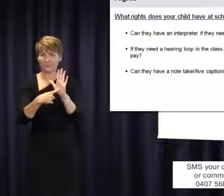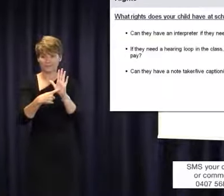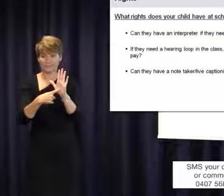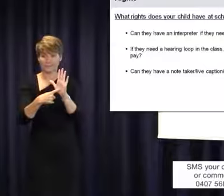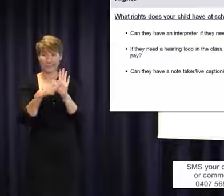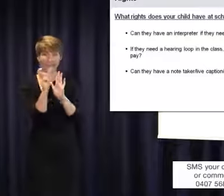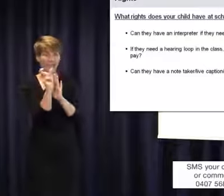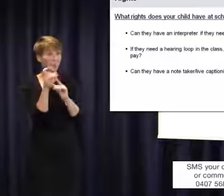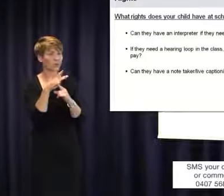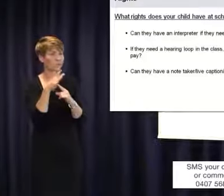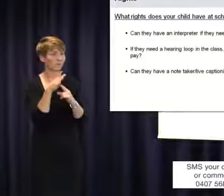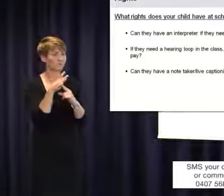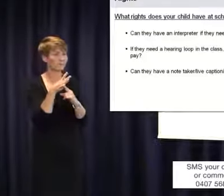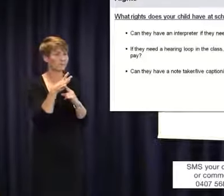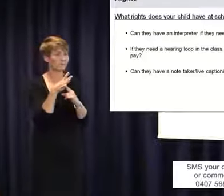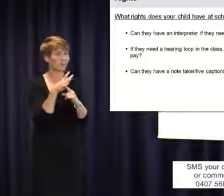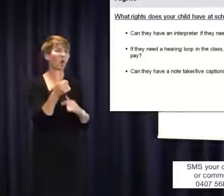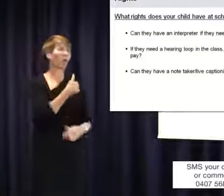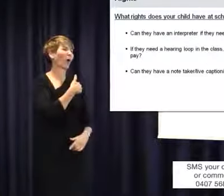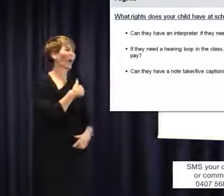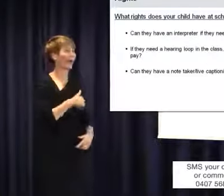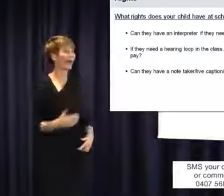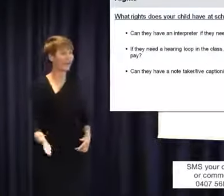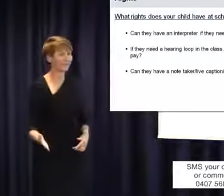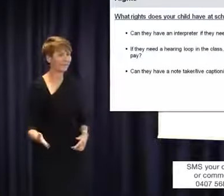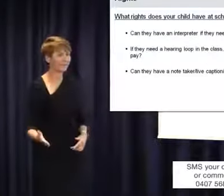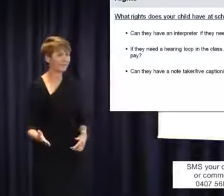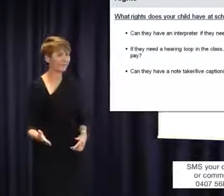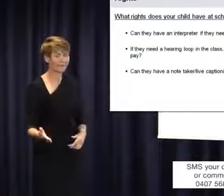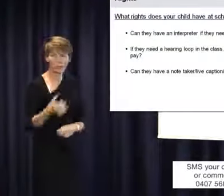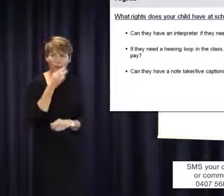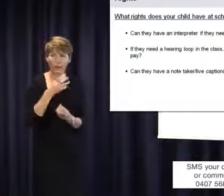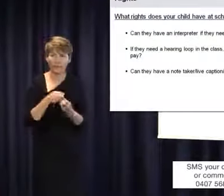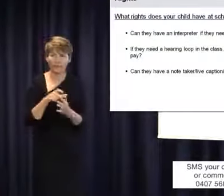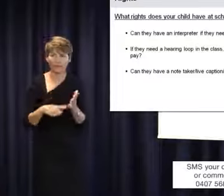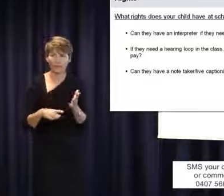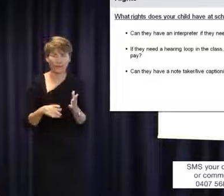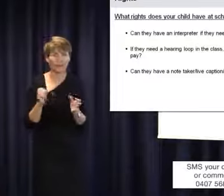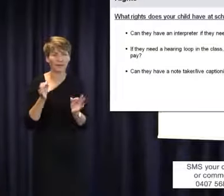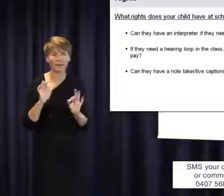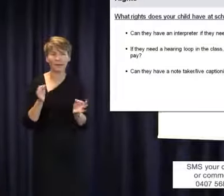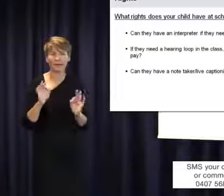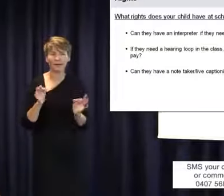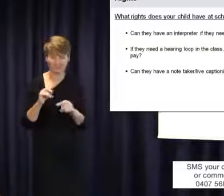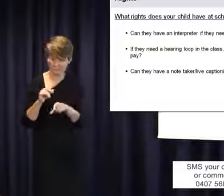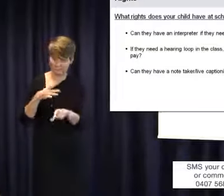not a favour when a child with any disability gets what they need to access their education.